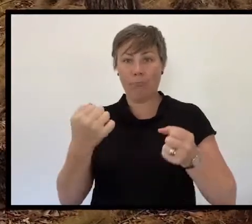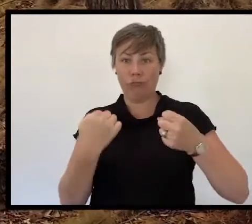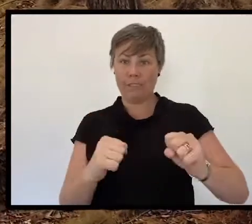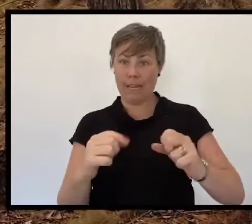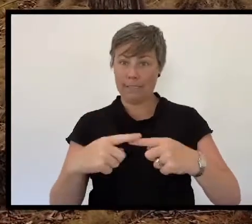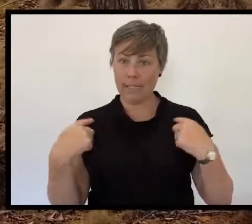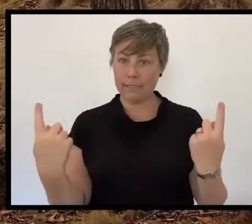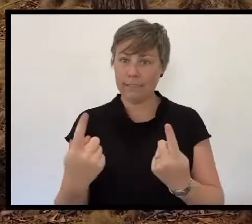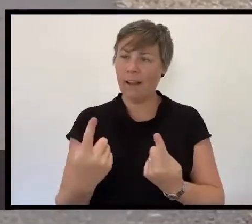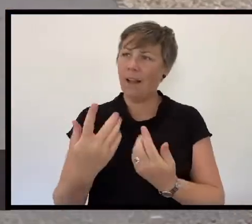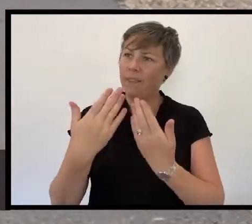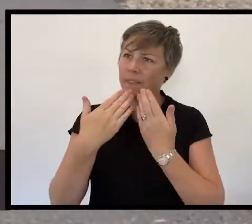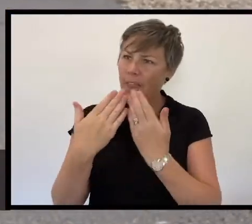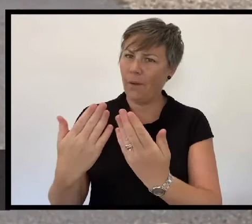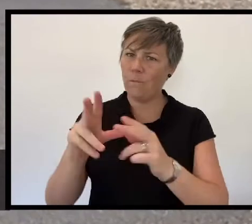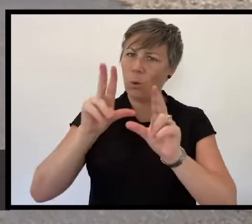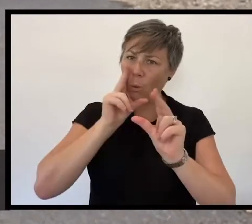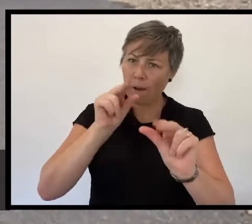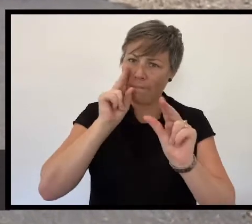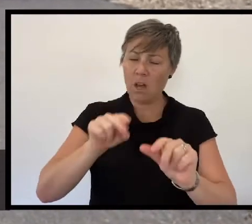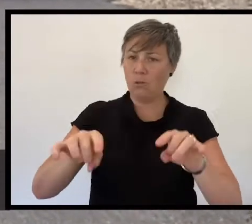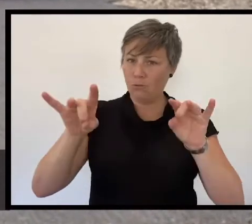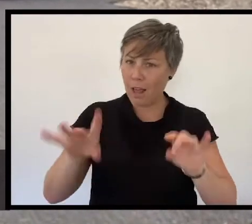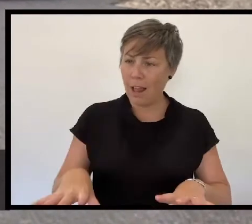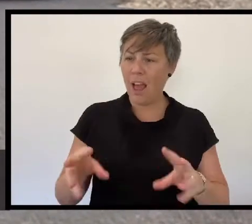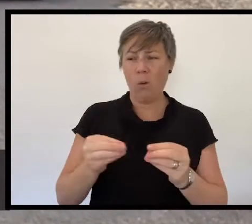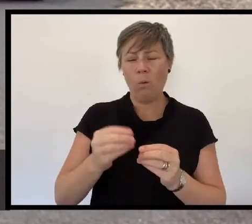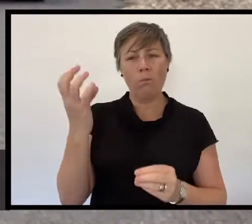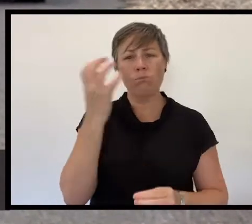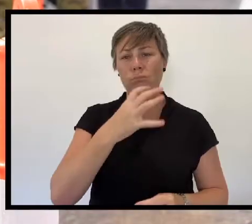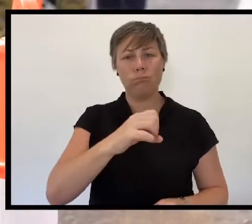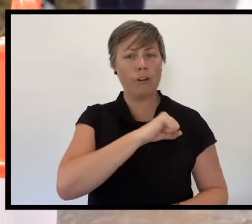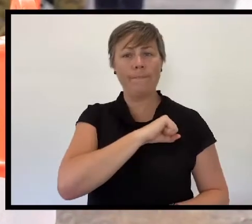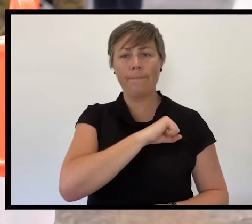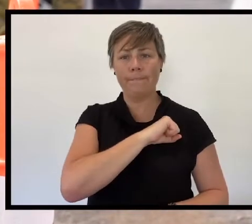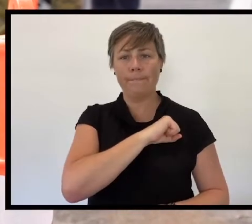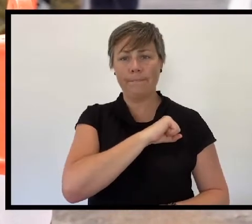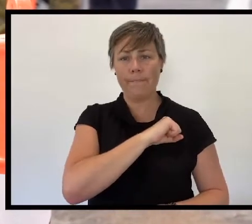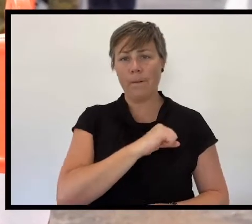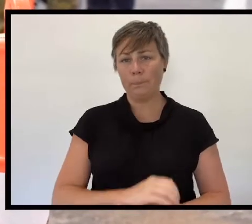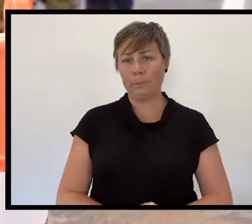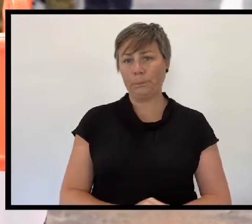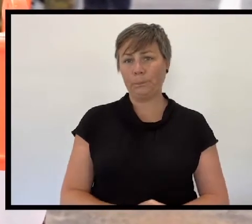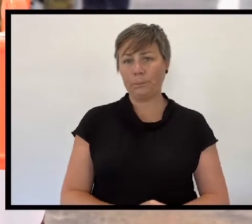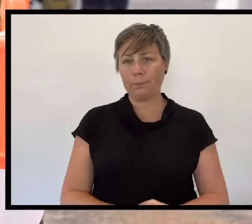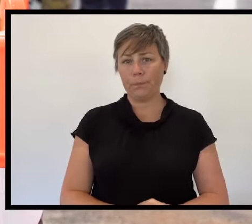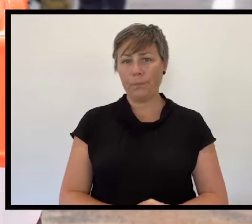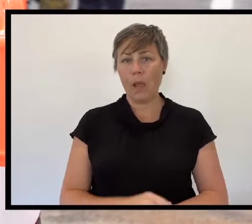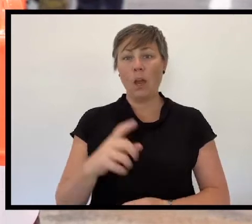sense of duty and courage in difficult times. In today’s service,